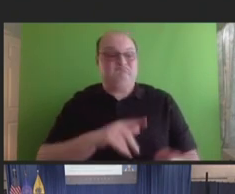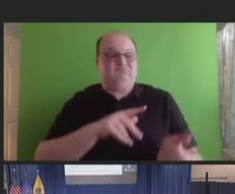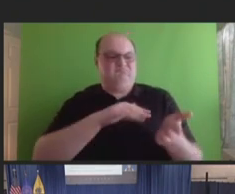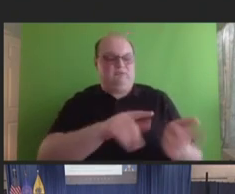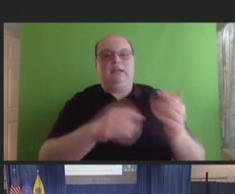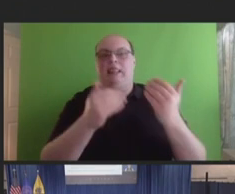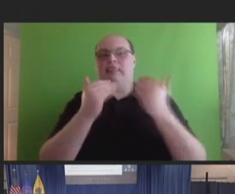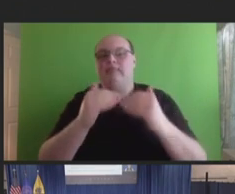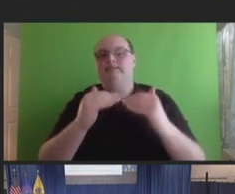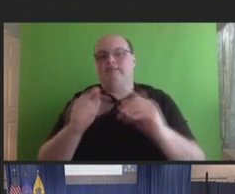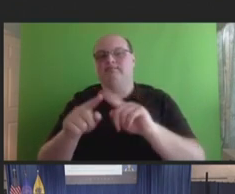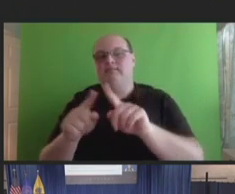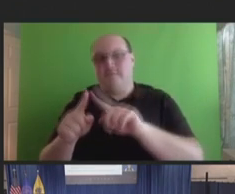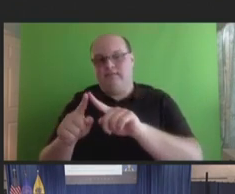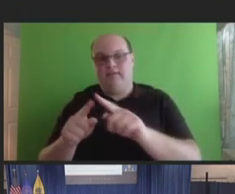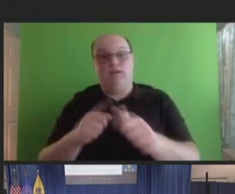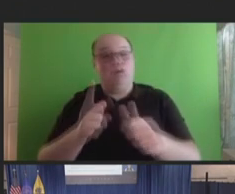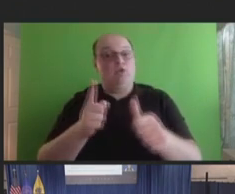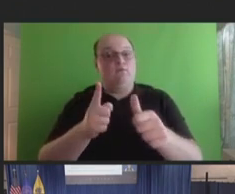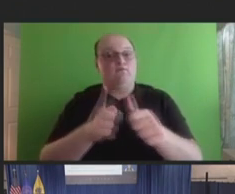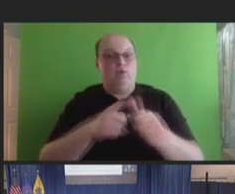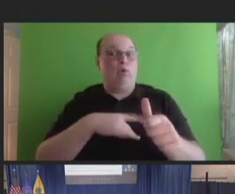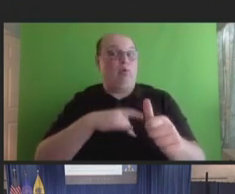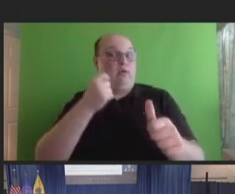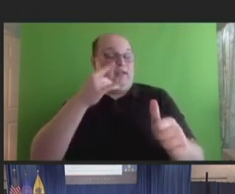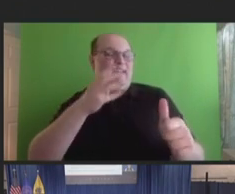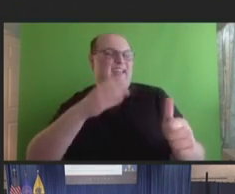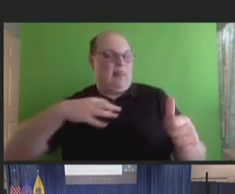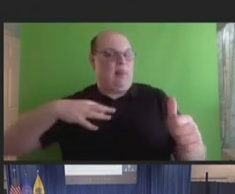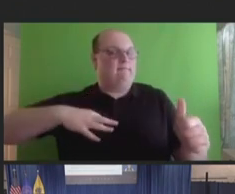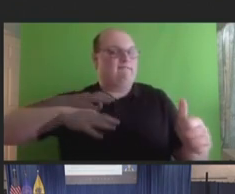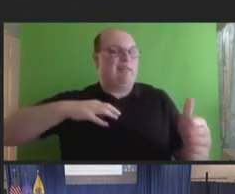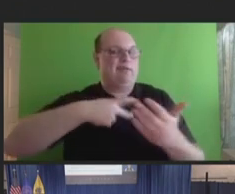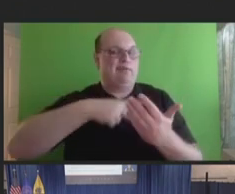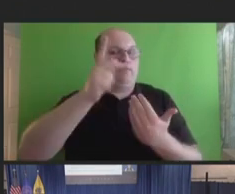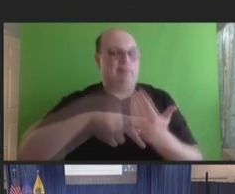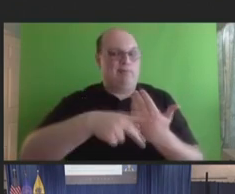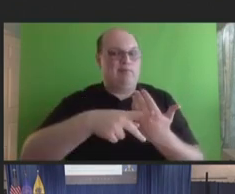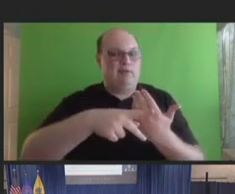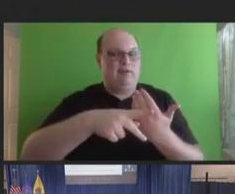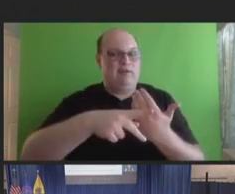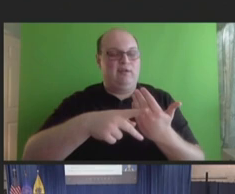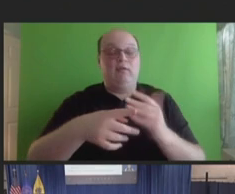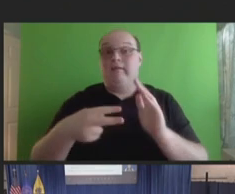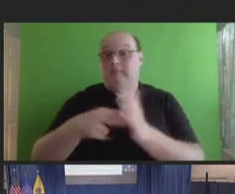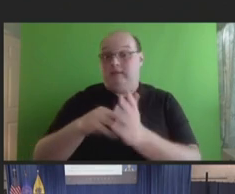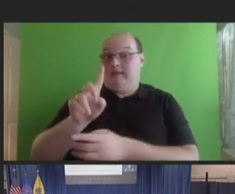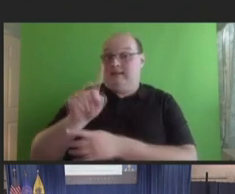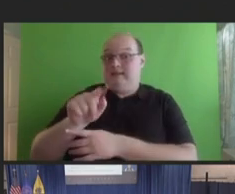V-safe is a voluntary program, so the data that we presented might not be represented